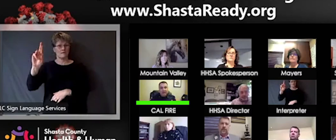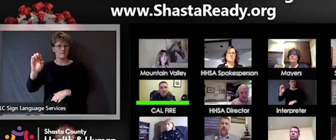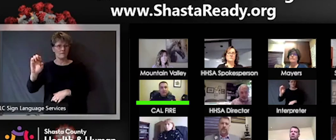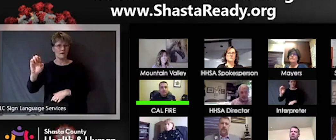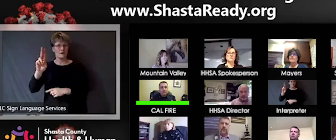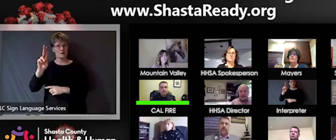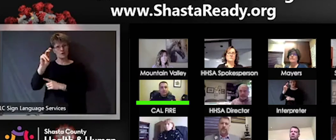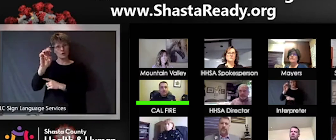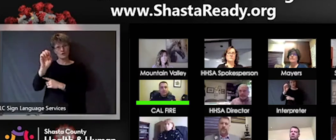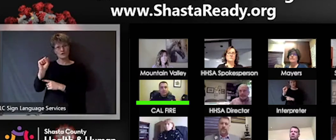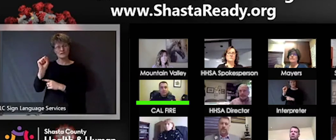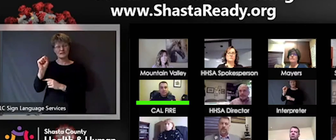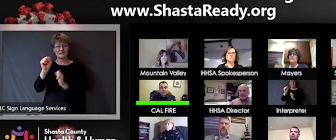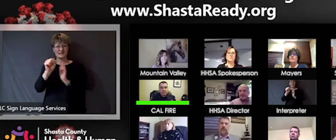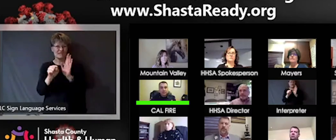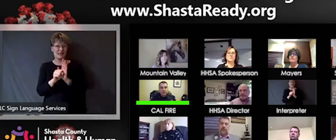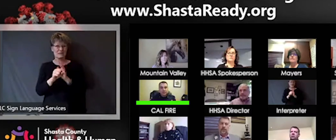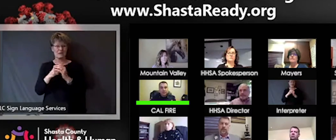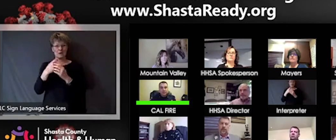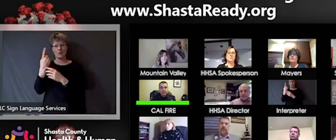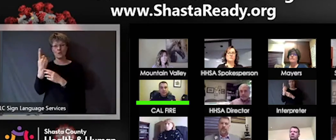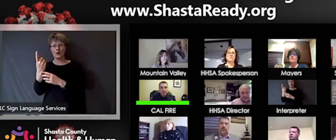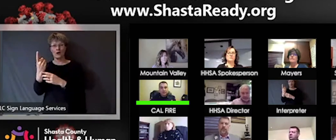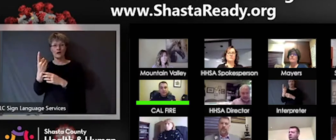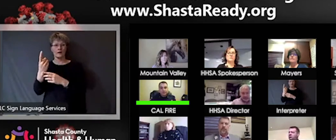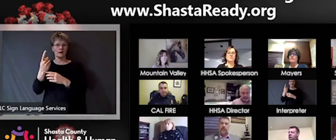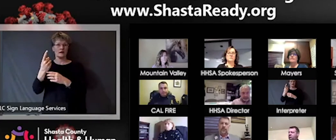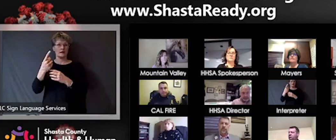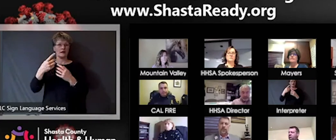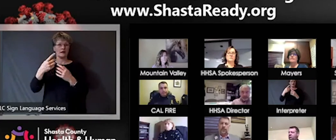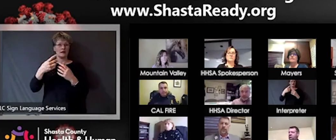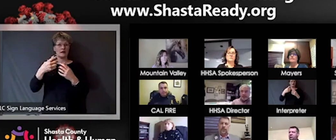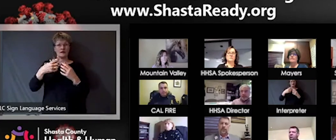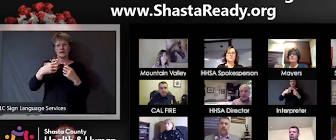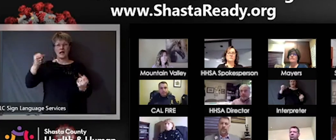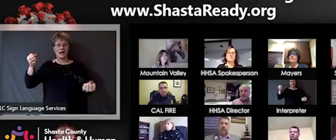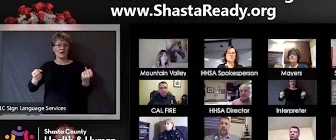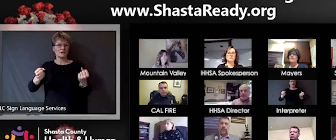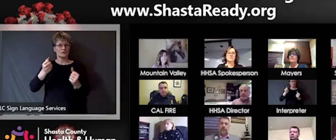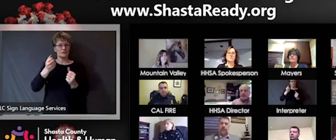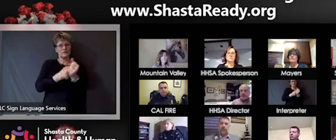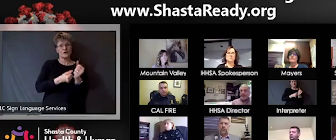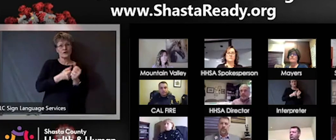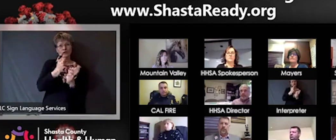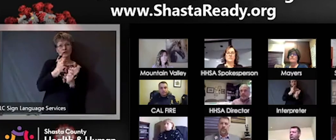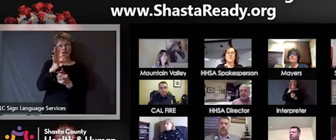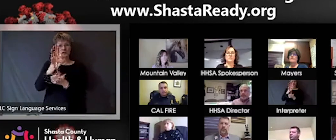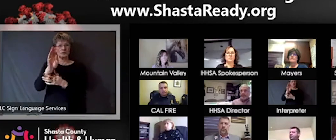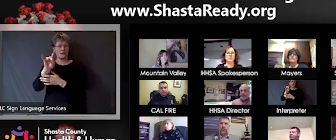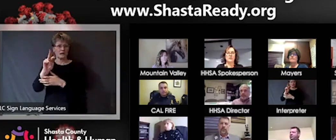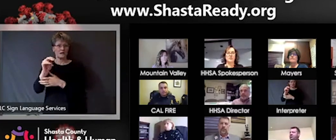that for us would be seven engines here in the Shasta Trinity Unit. thank you very